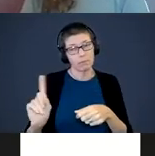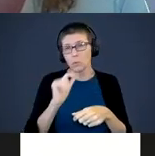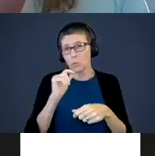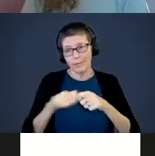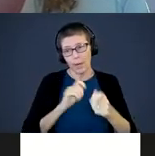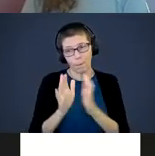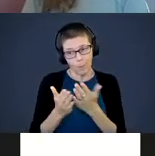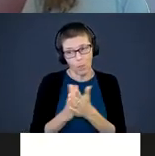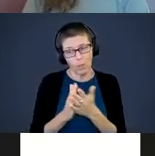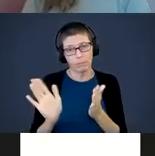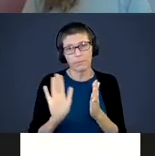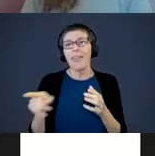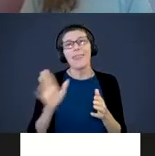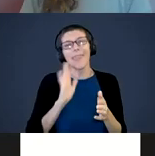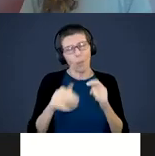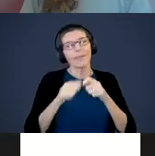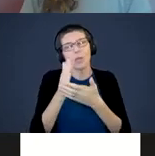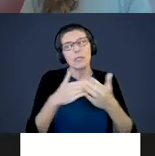They will tear some in the process, but they will learn how to care for a book.